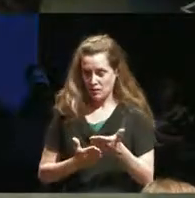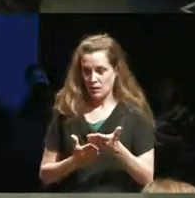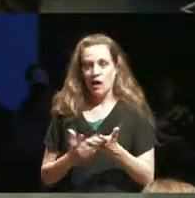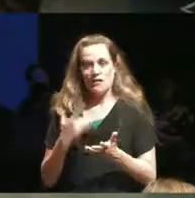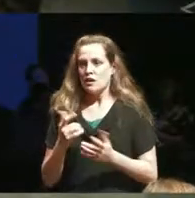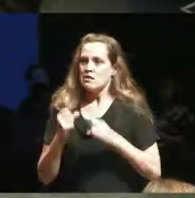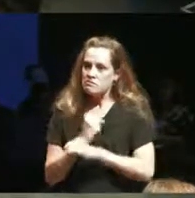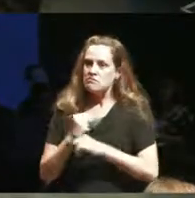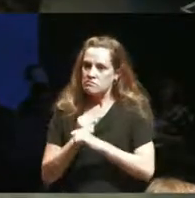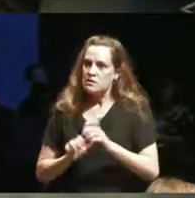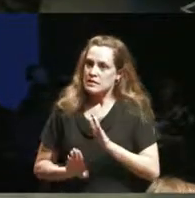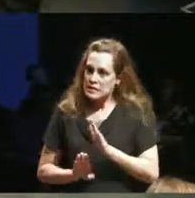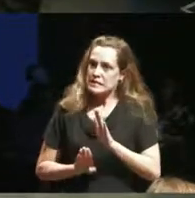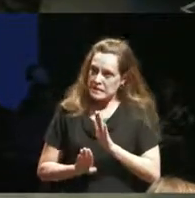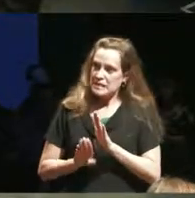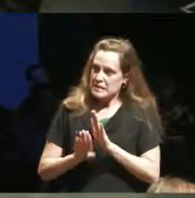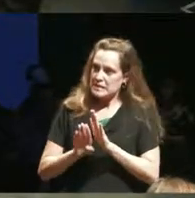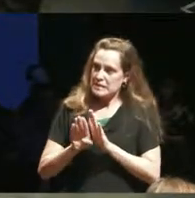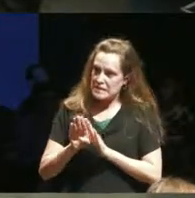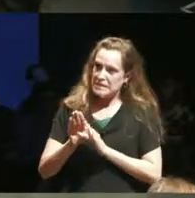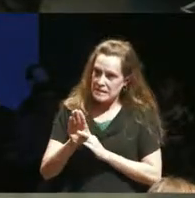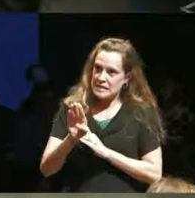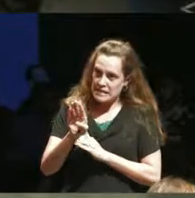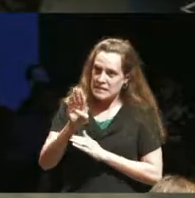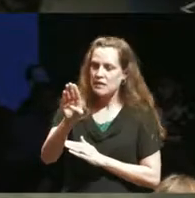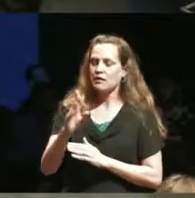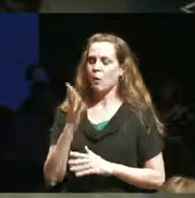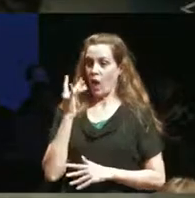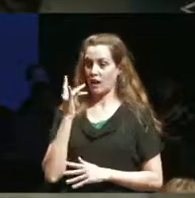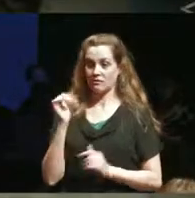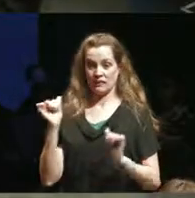and the reason for that was because that infrastructure the Parana play like that